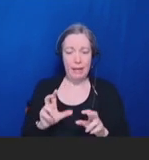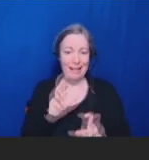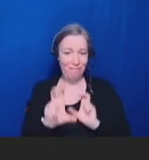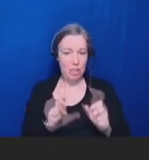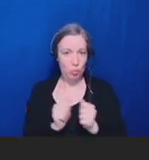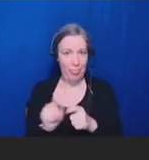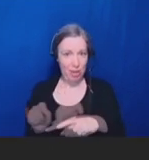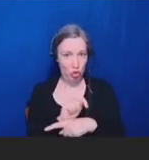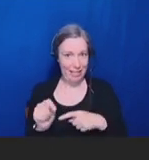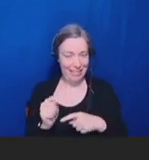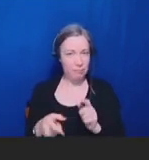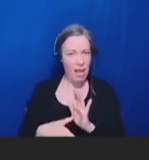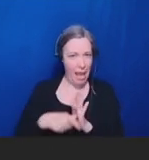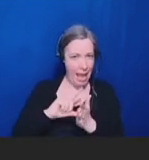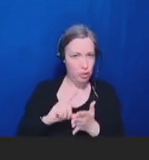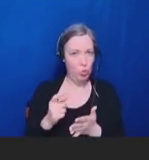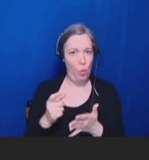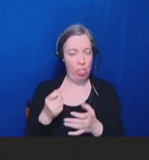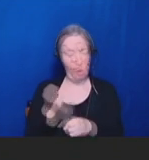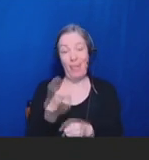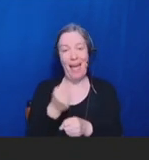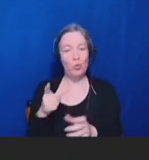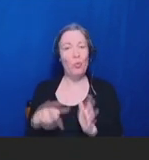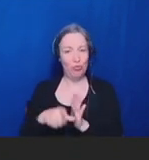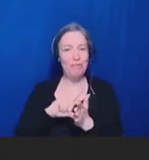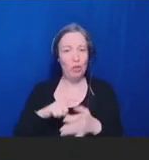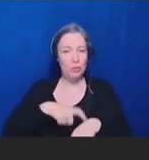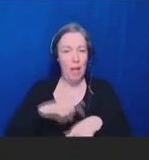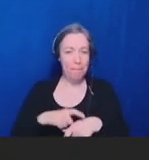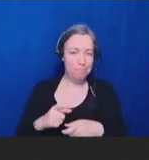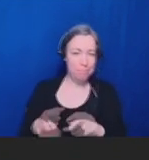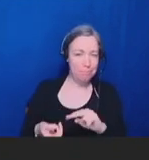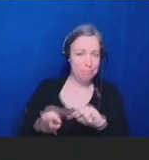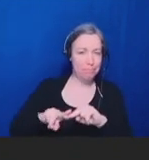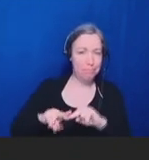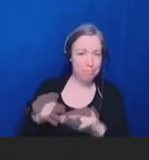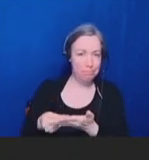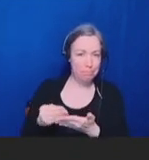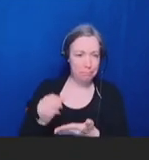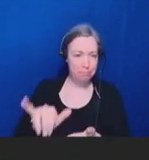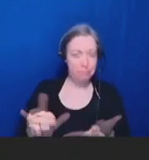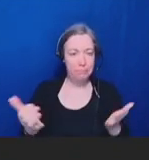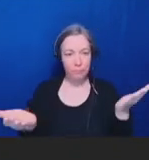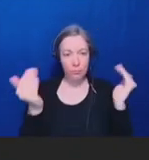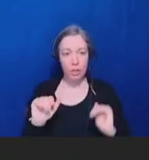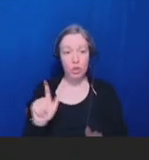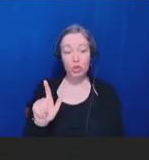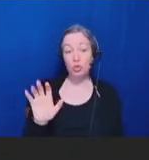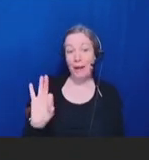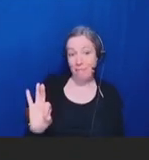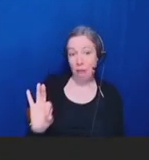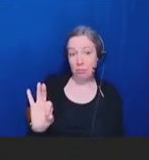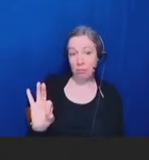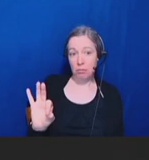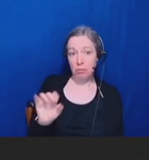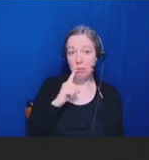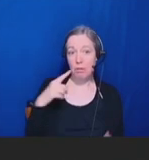please. Twenty-nine, health systems, medical directors, practice managers, and vaccine providers should